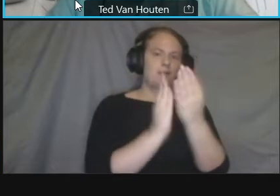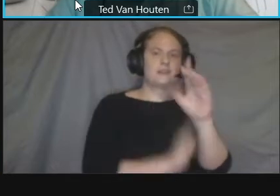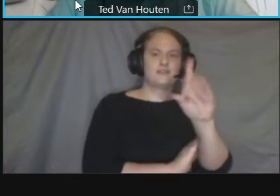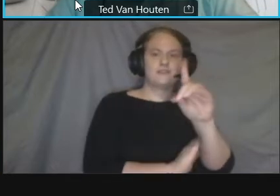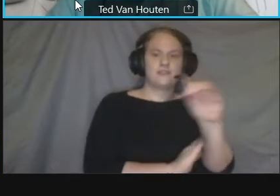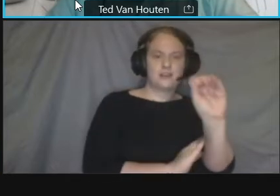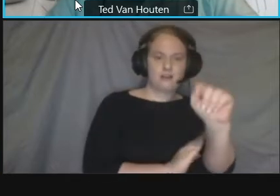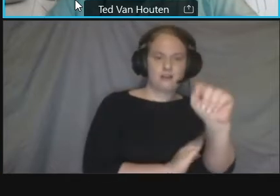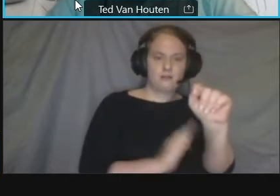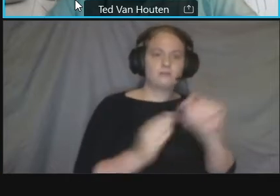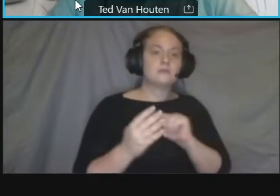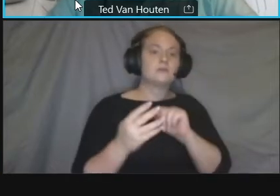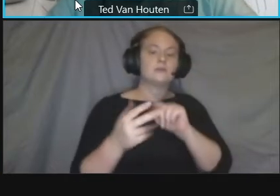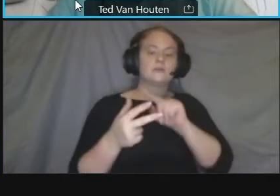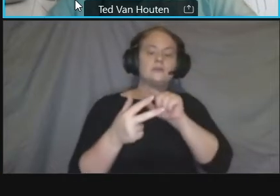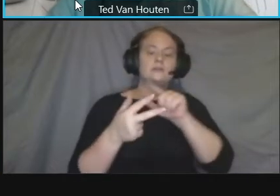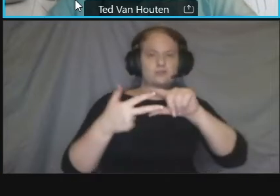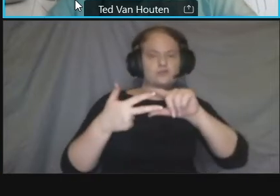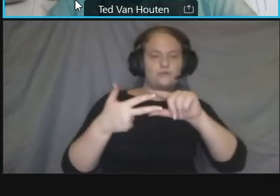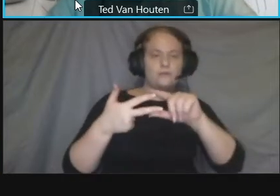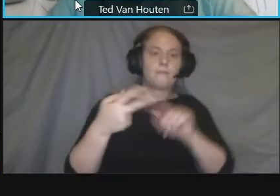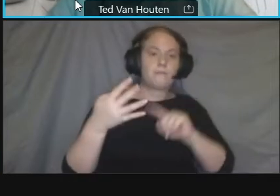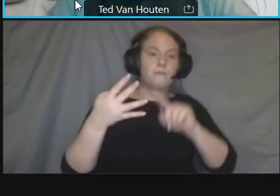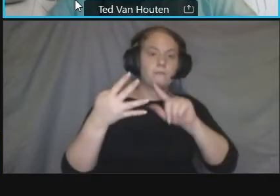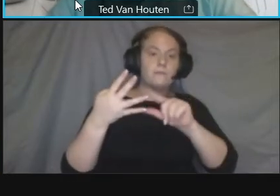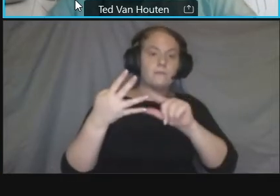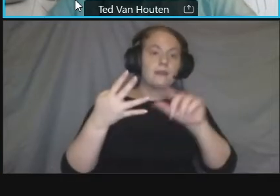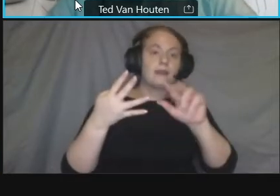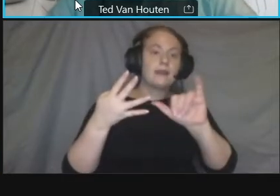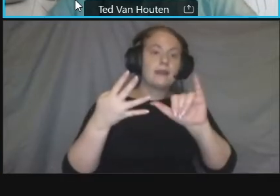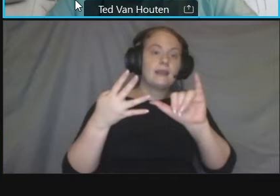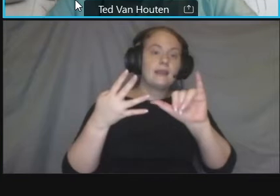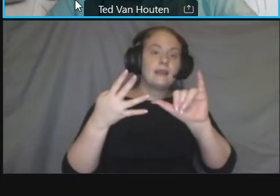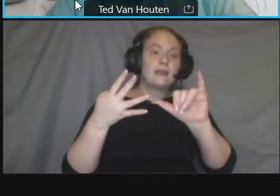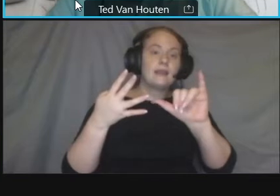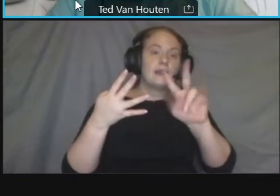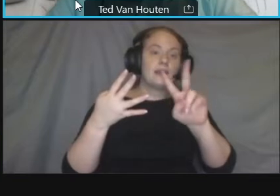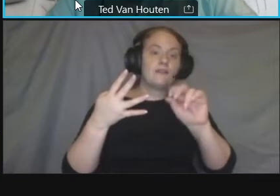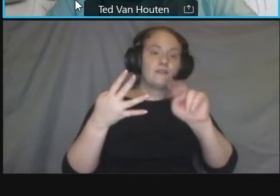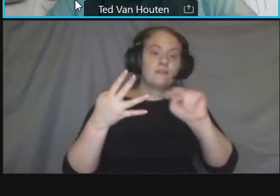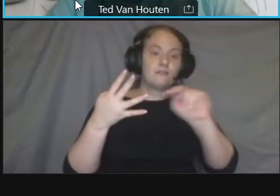and doug cabete from our from our infrastructure division um and then on the consultant team